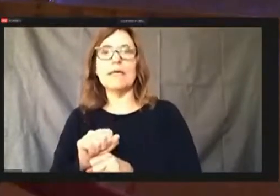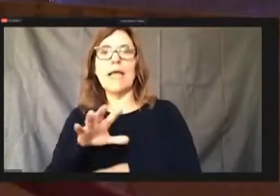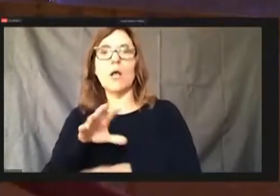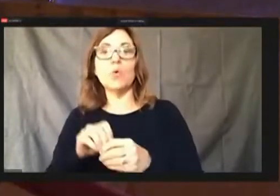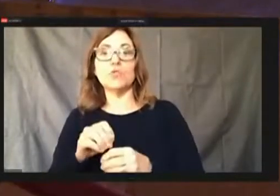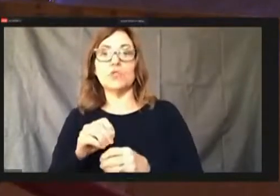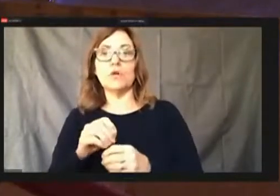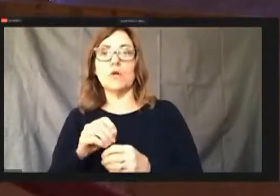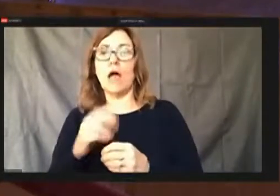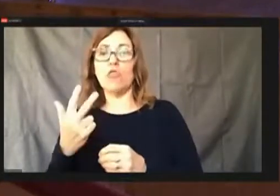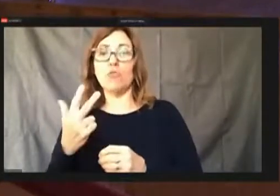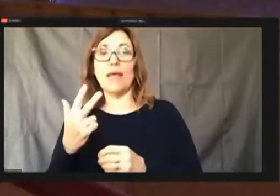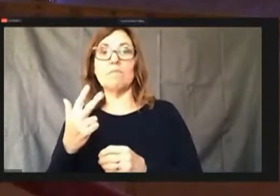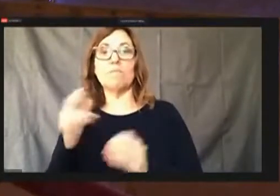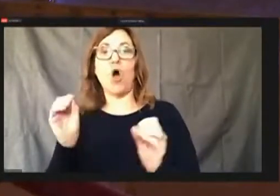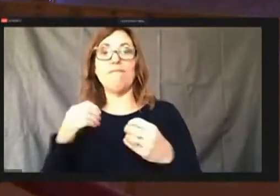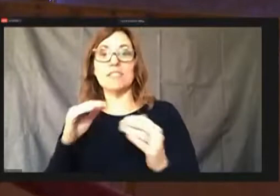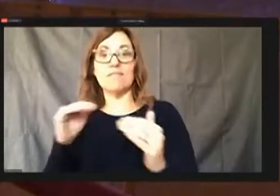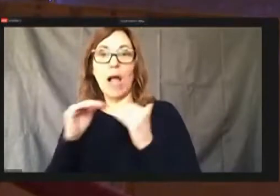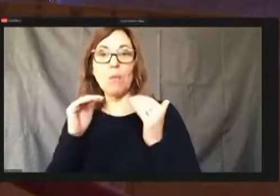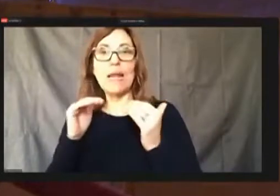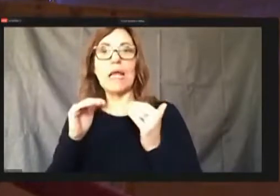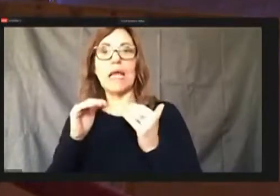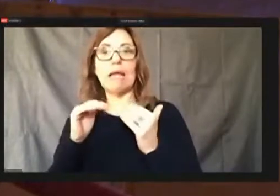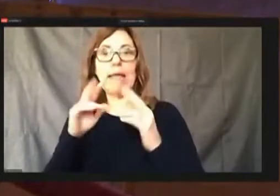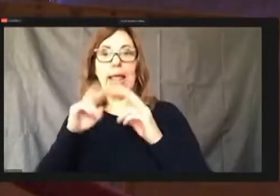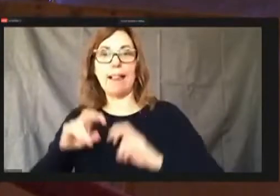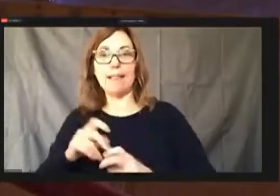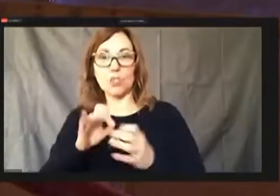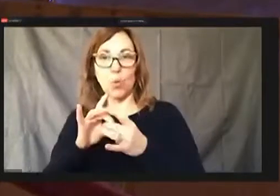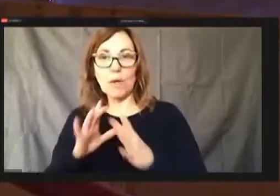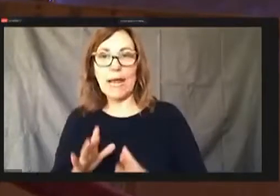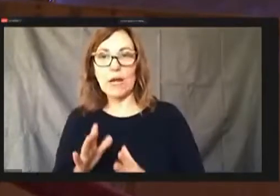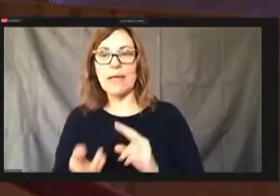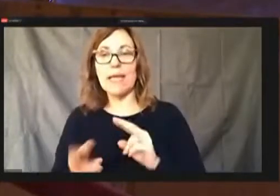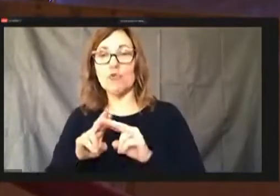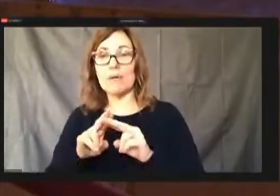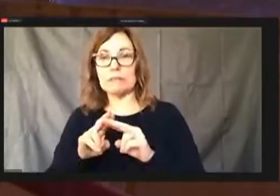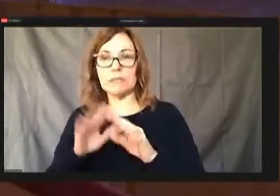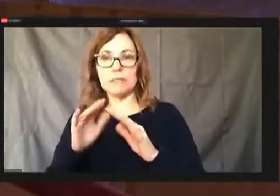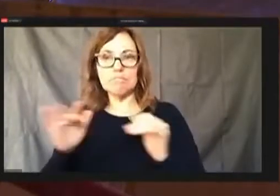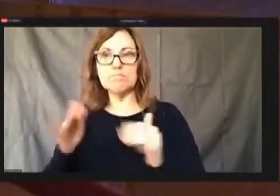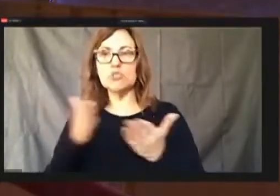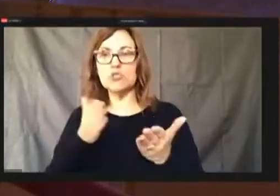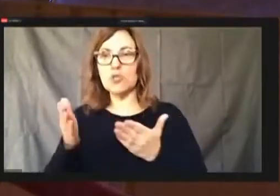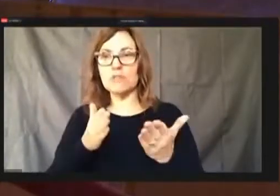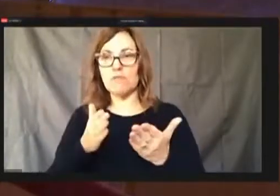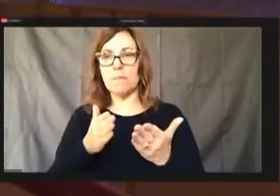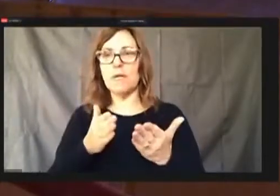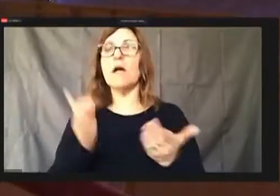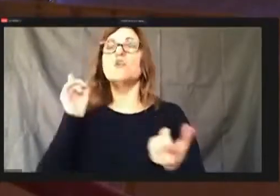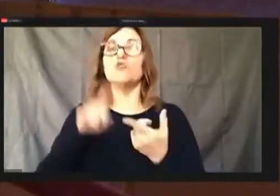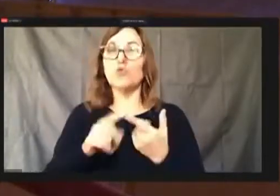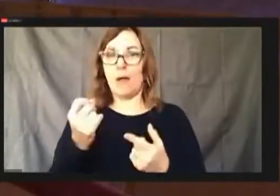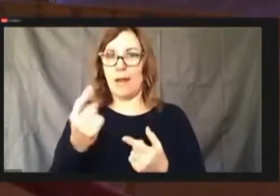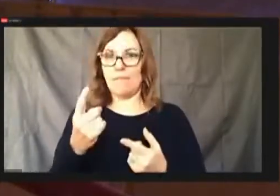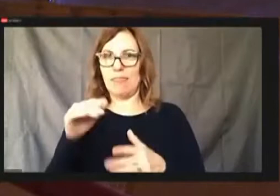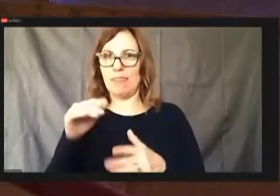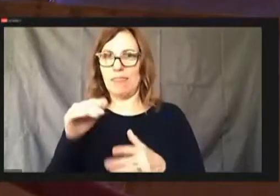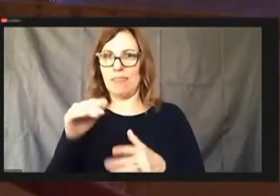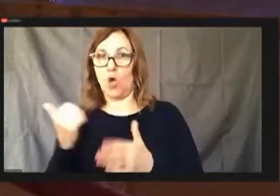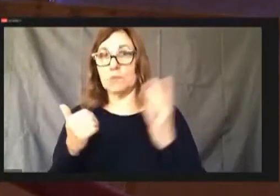increases miscellaneous services from , or thousand dollars from $,.